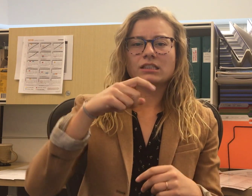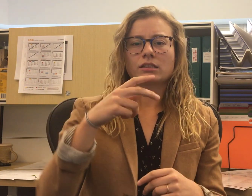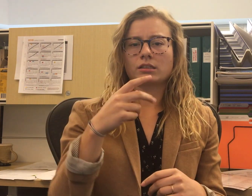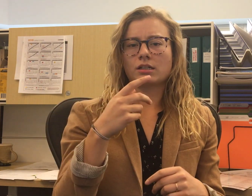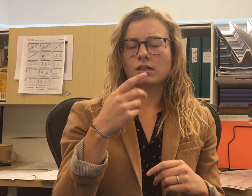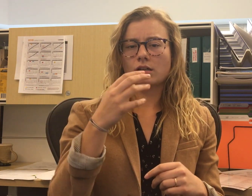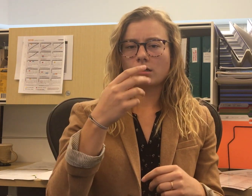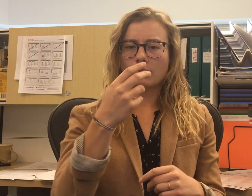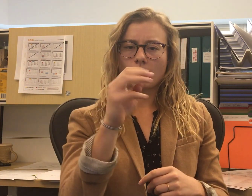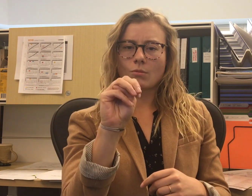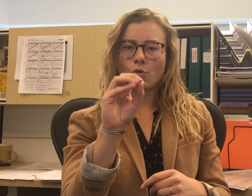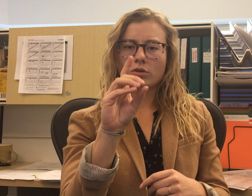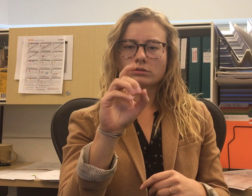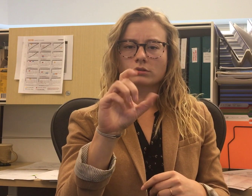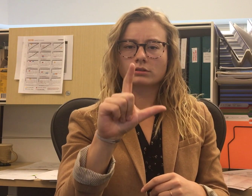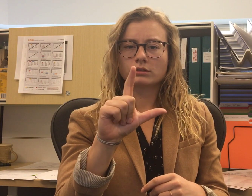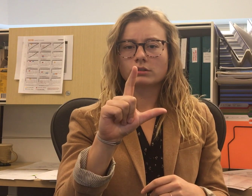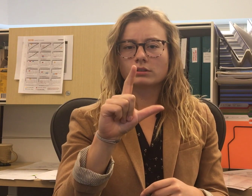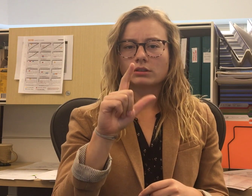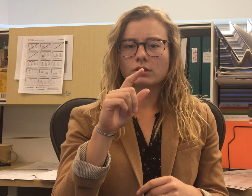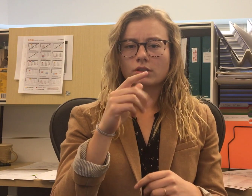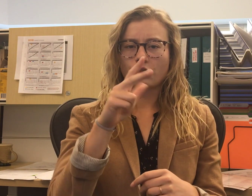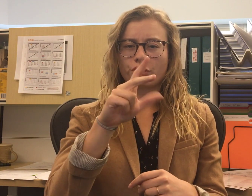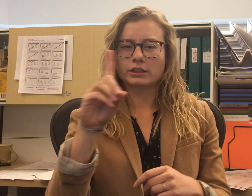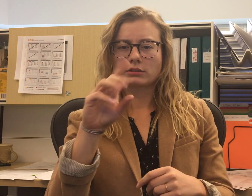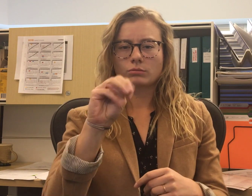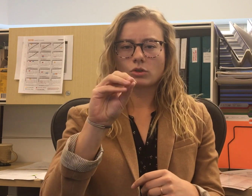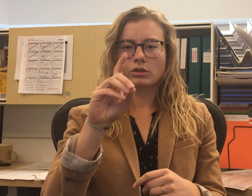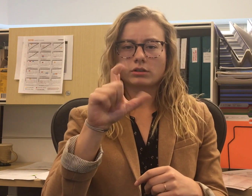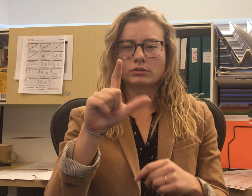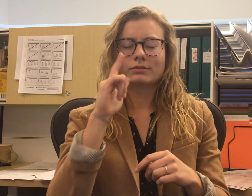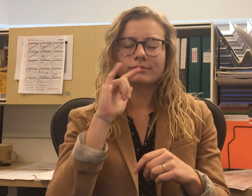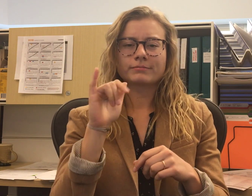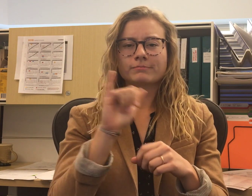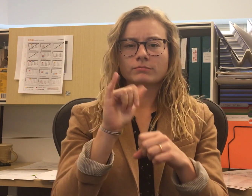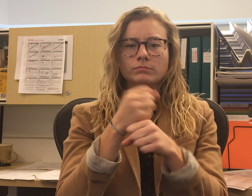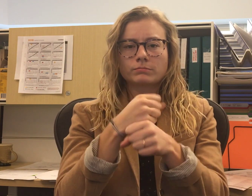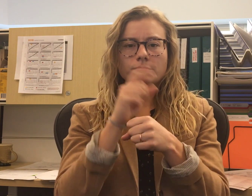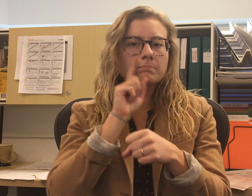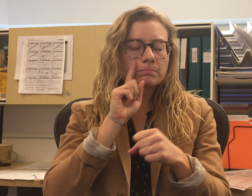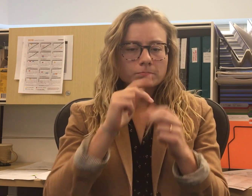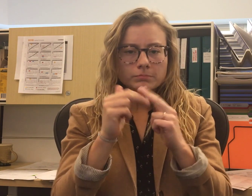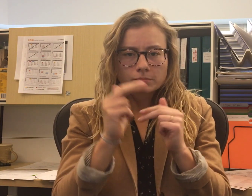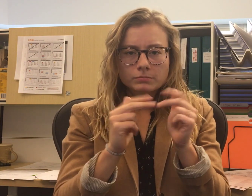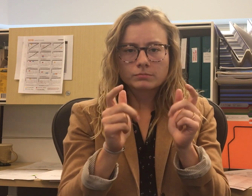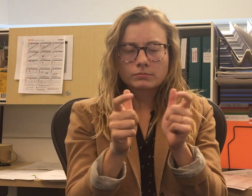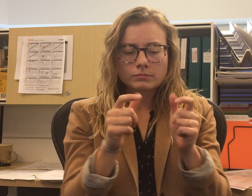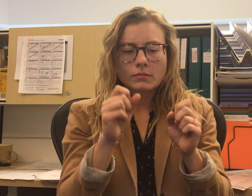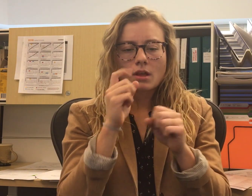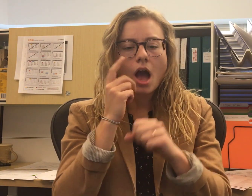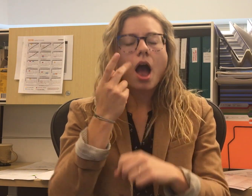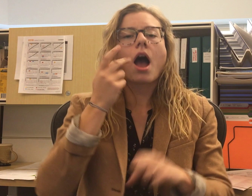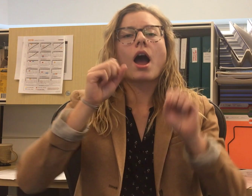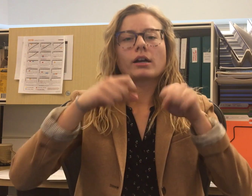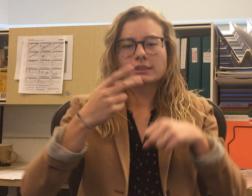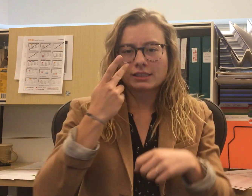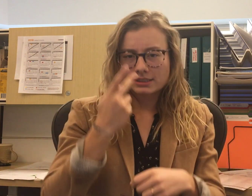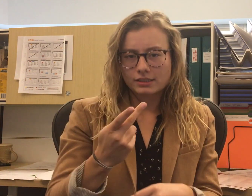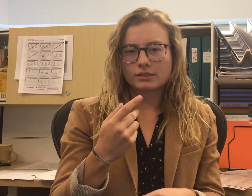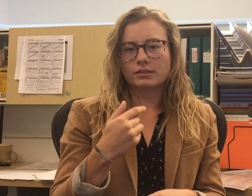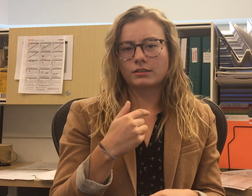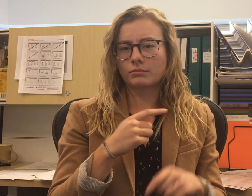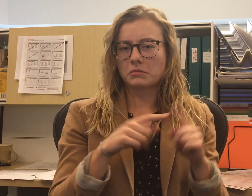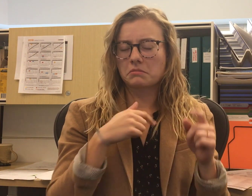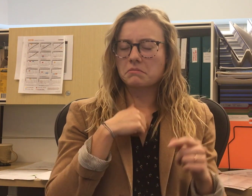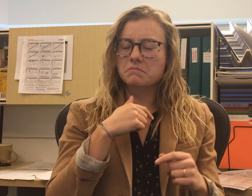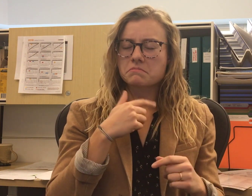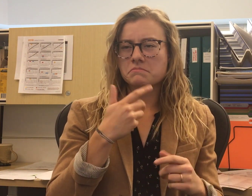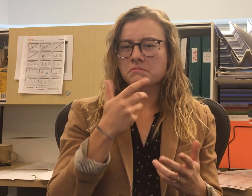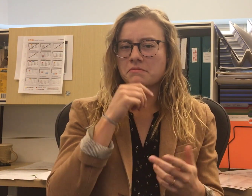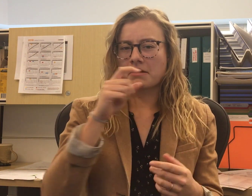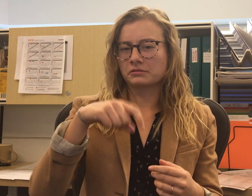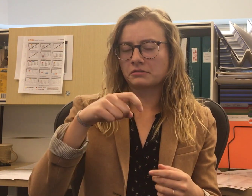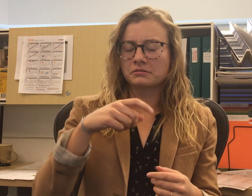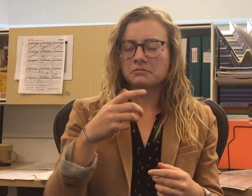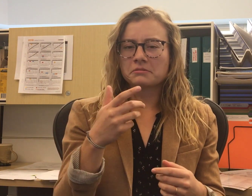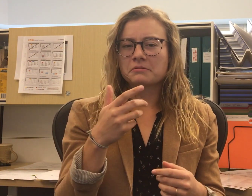to visualize the information, but I don’t need that.